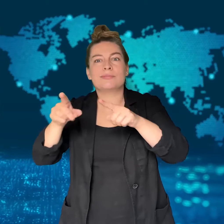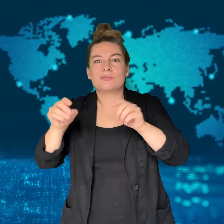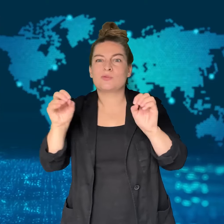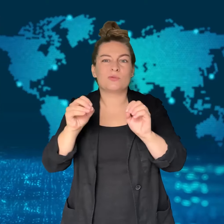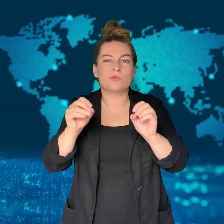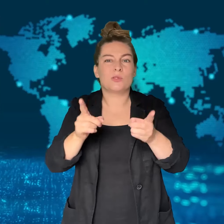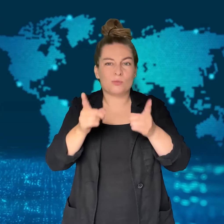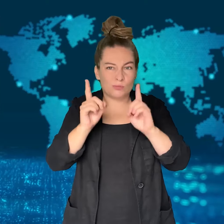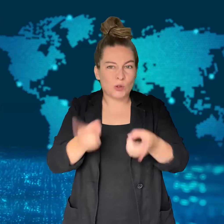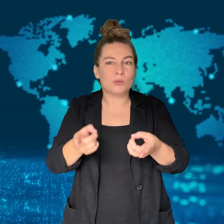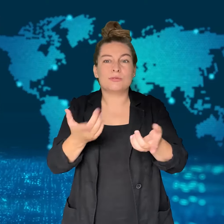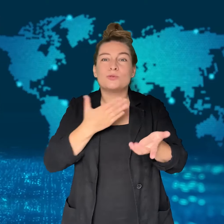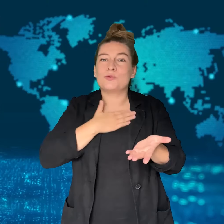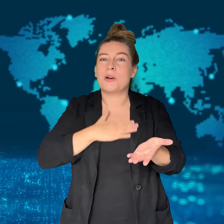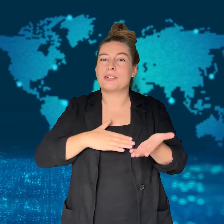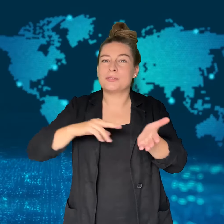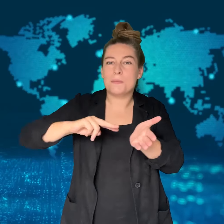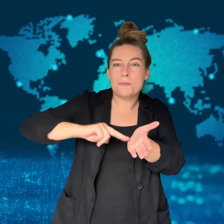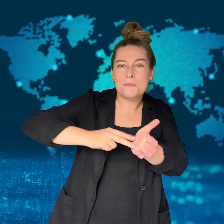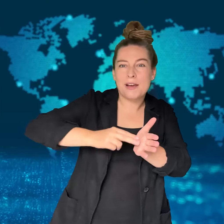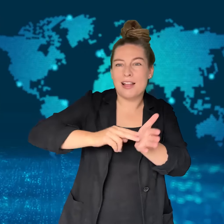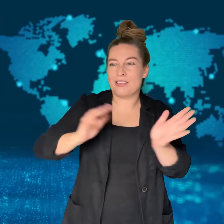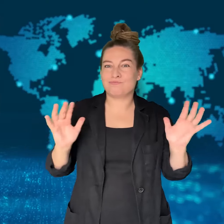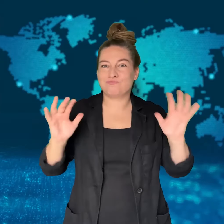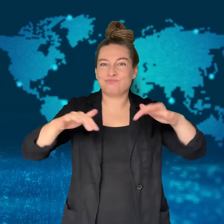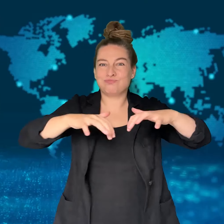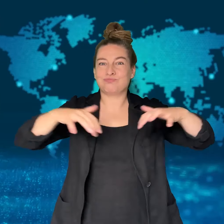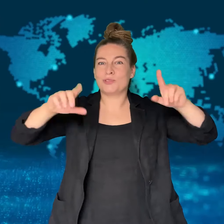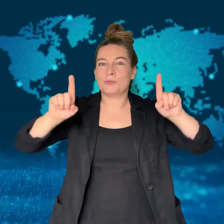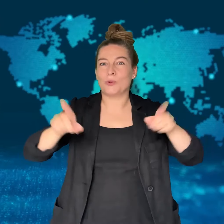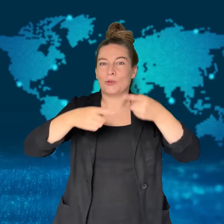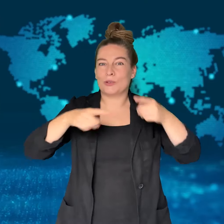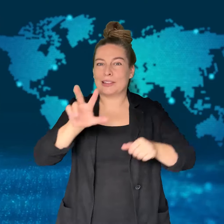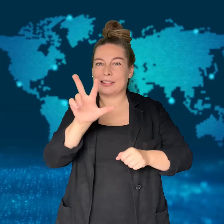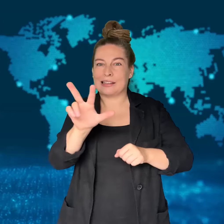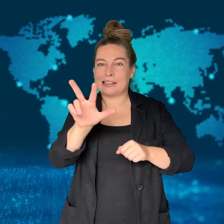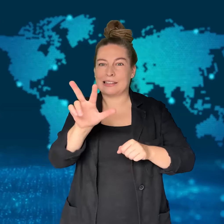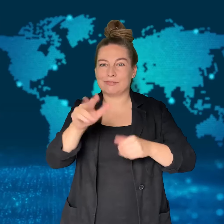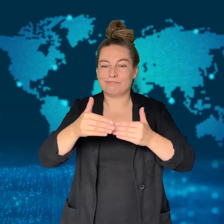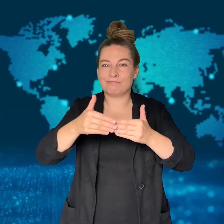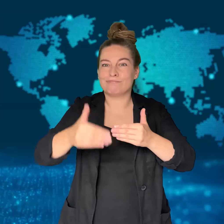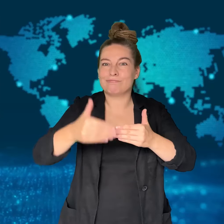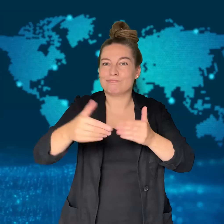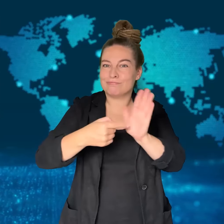cancel the three scheduled shows for everyone's safety."